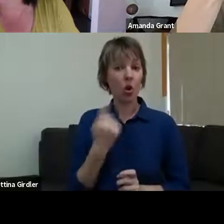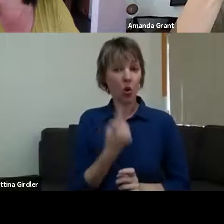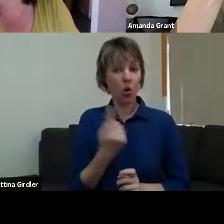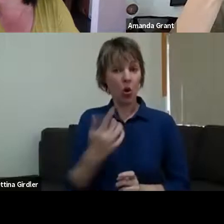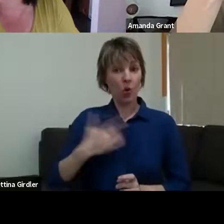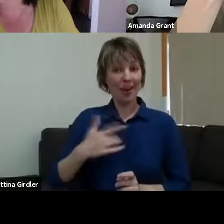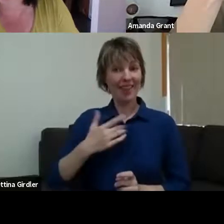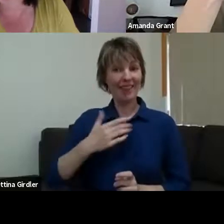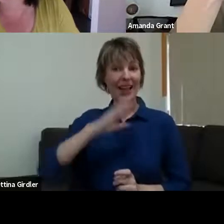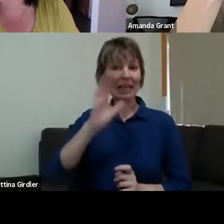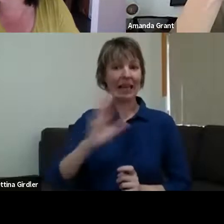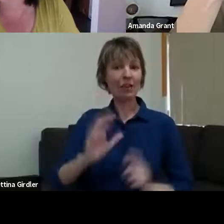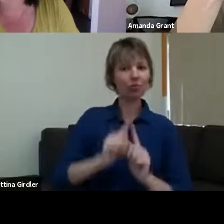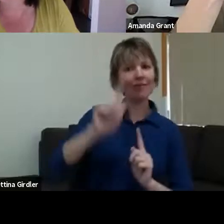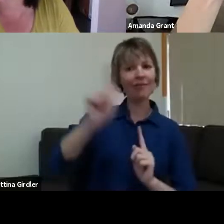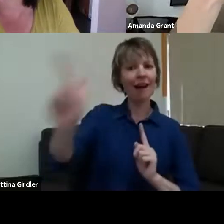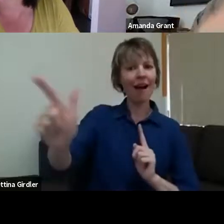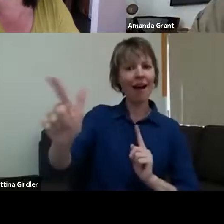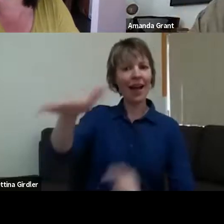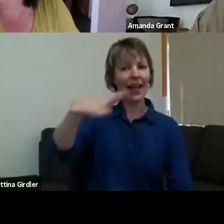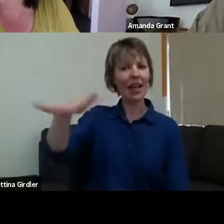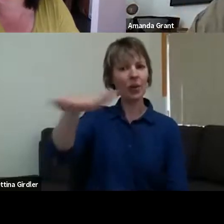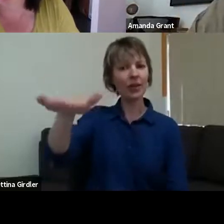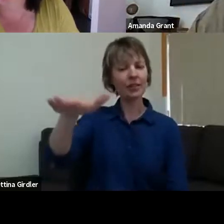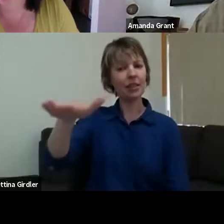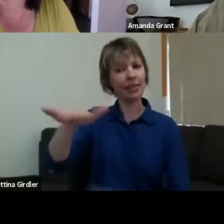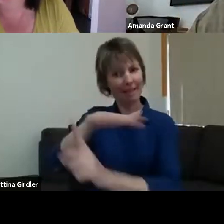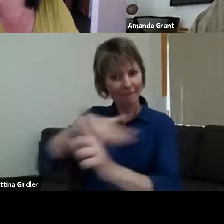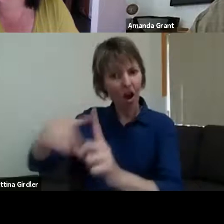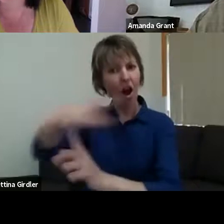is so intrinsically linked to who we are and to our identity. So I think